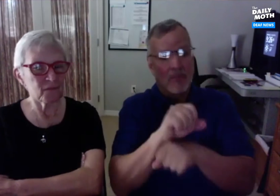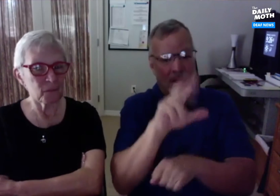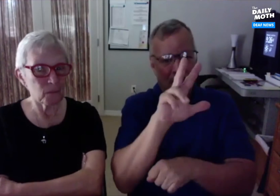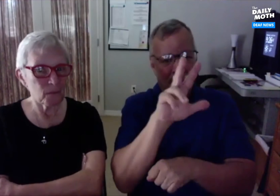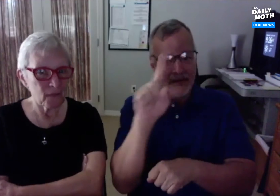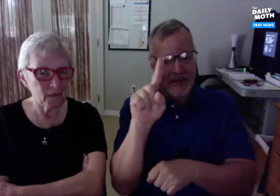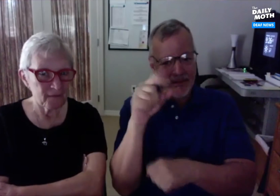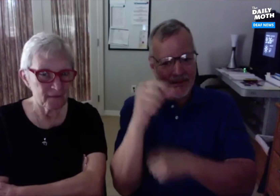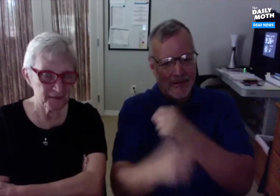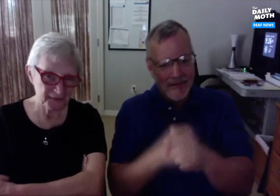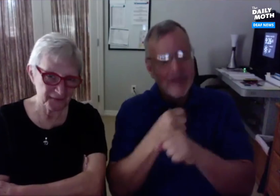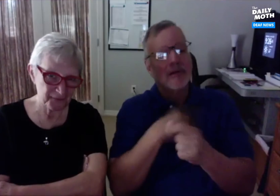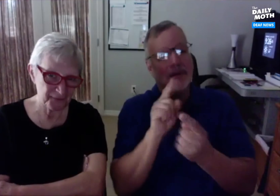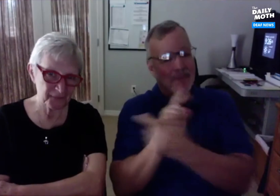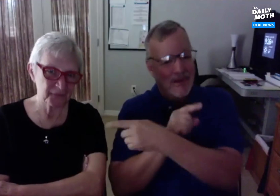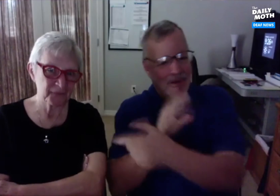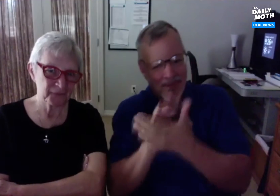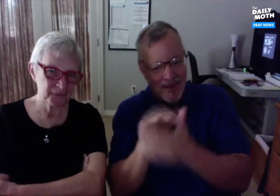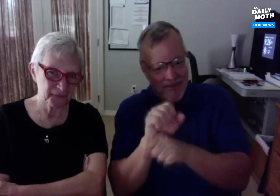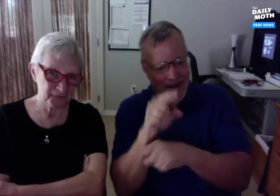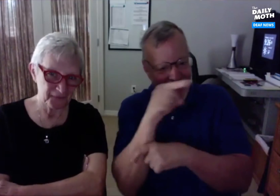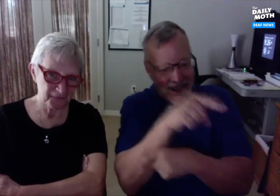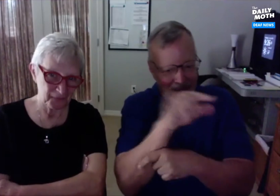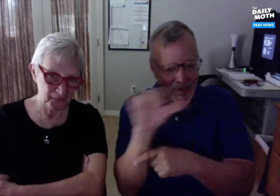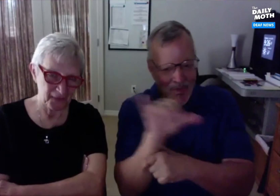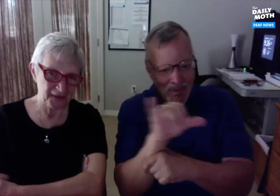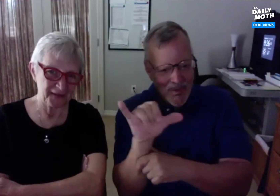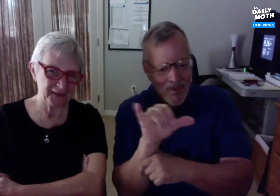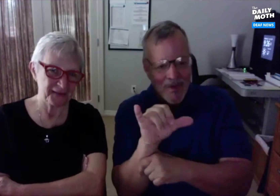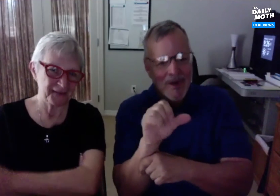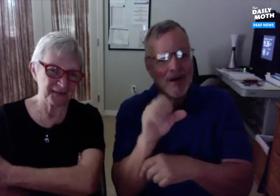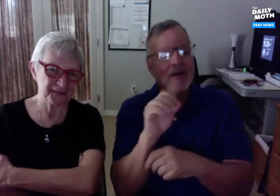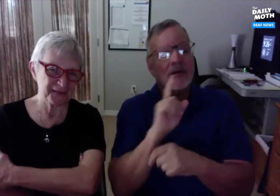I'd worked there for 31 years. I met my wife while I was working there as well.